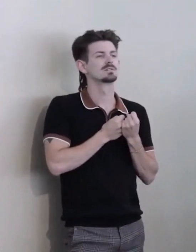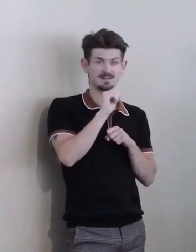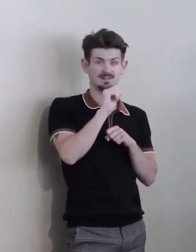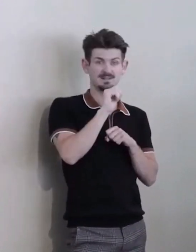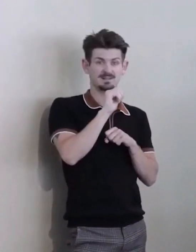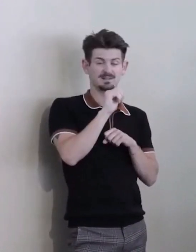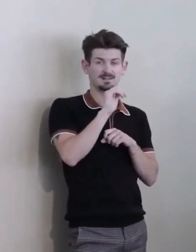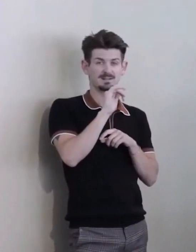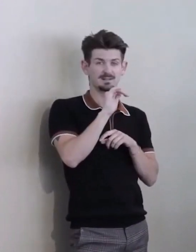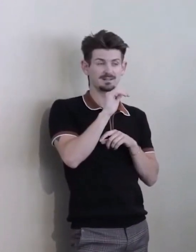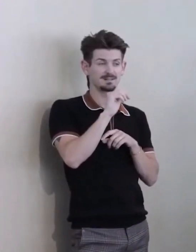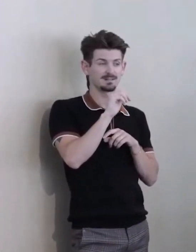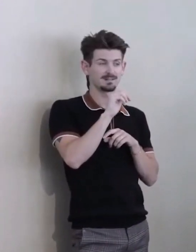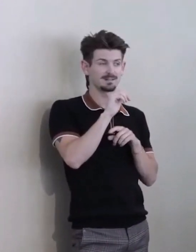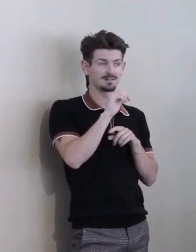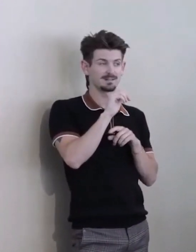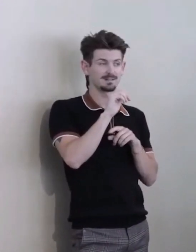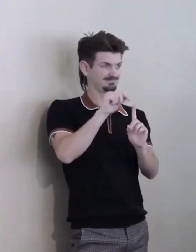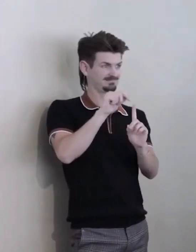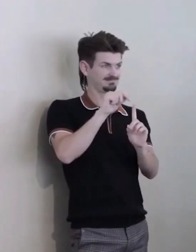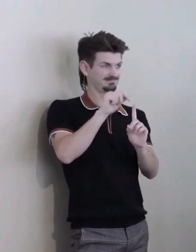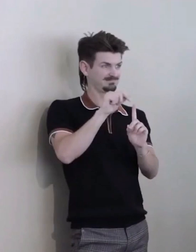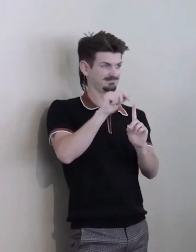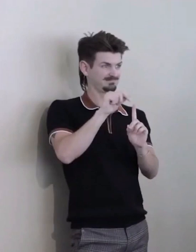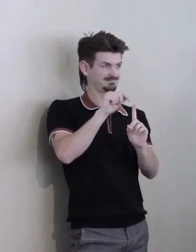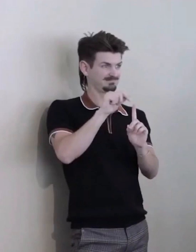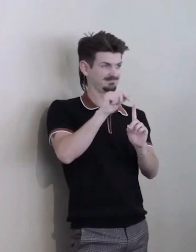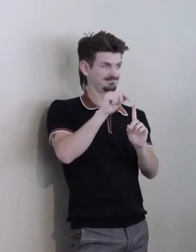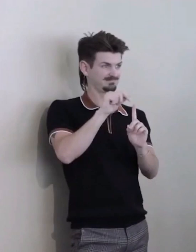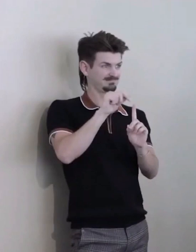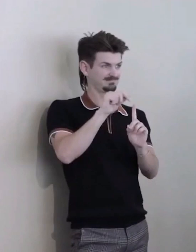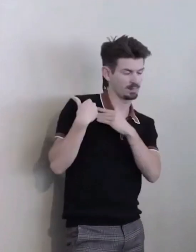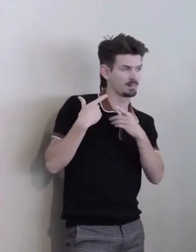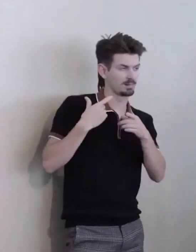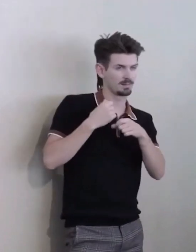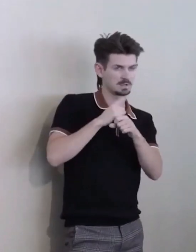We will continue to hold them accountable. We will continue to push knowledge of the Buy-In program,